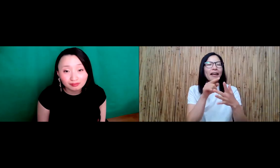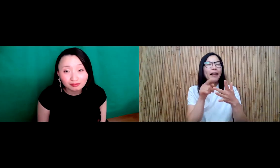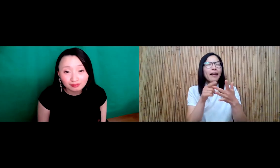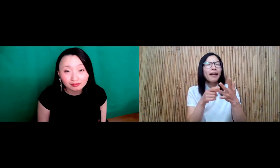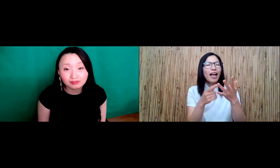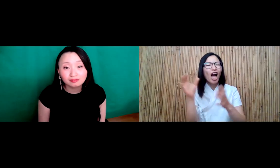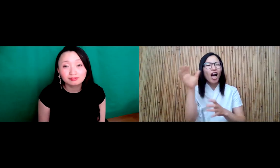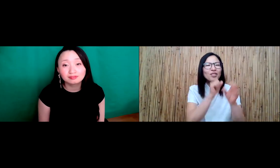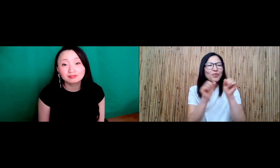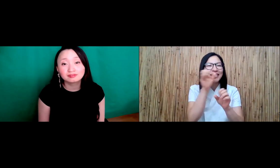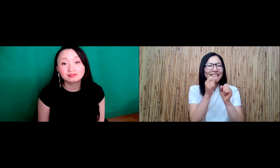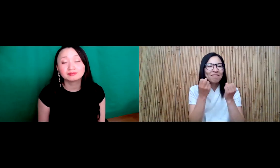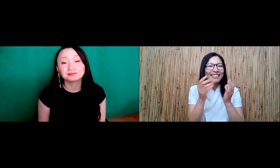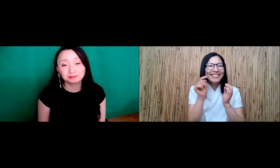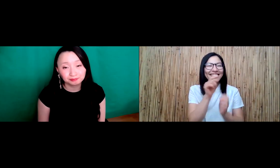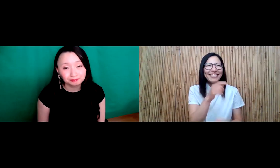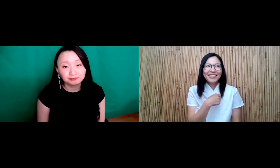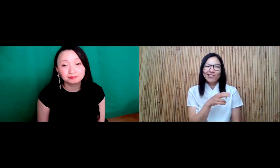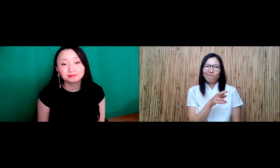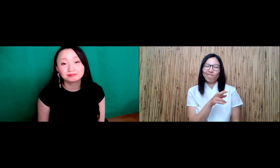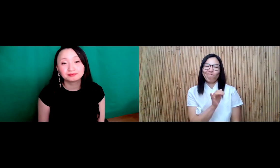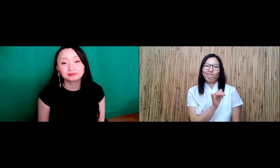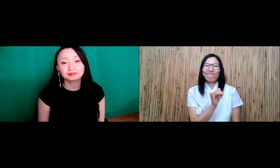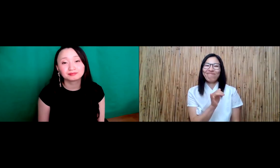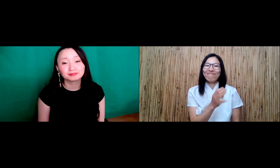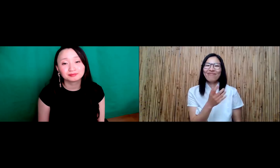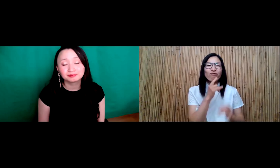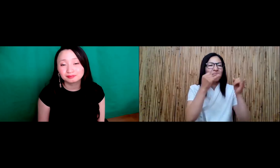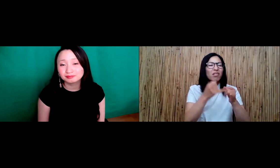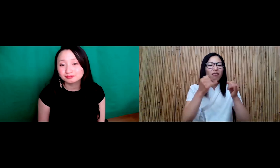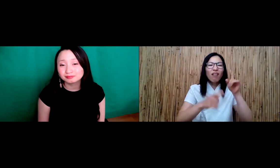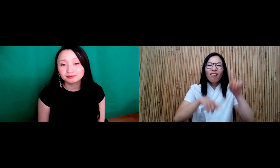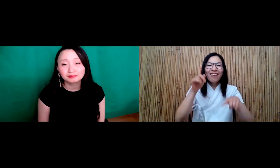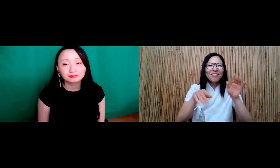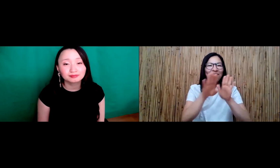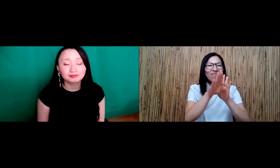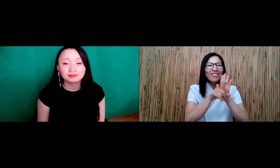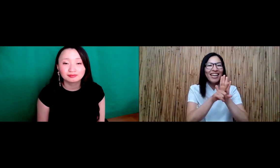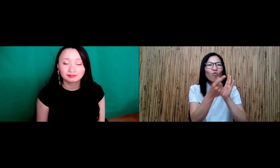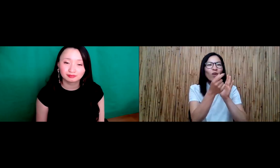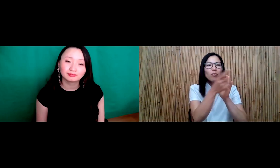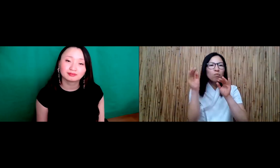Oh, you must be from a military family right all these preconceived notions, but I mean